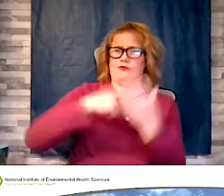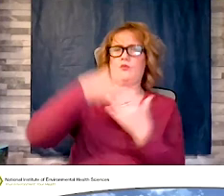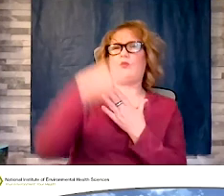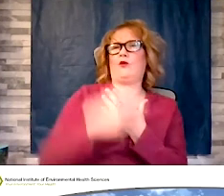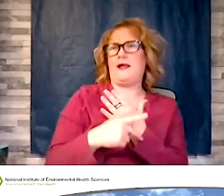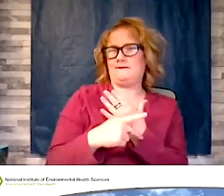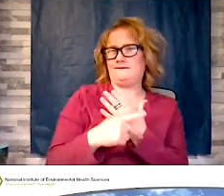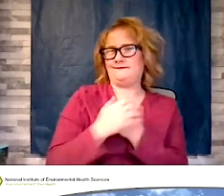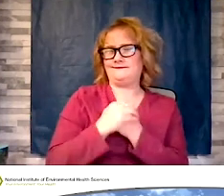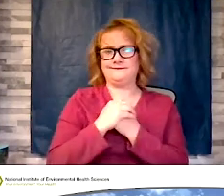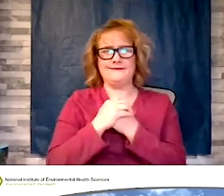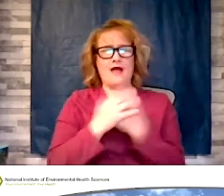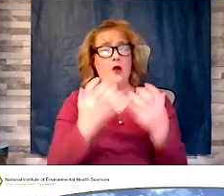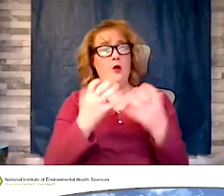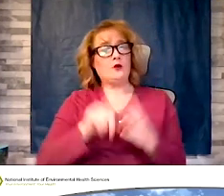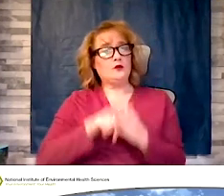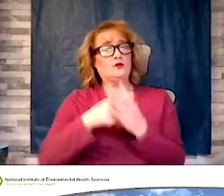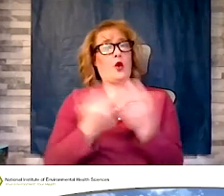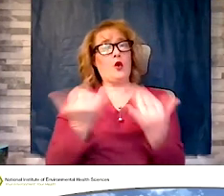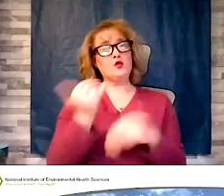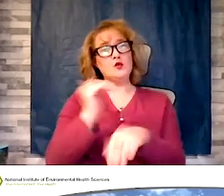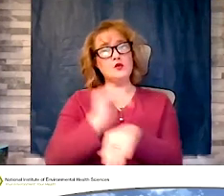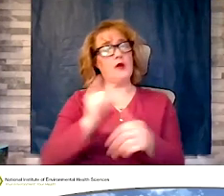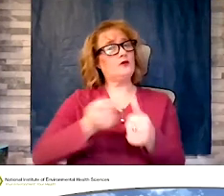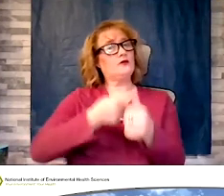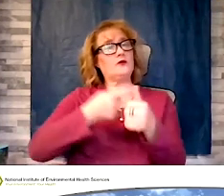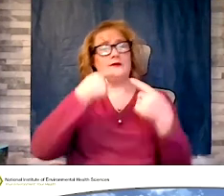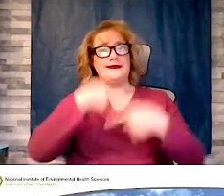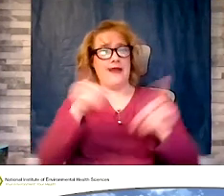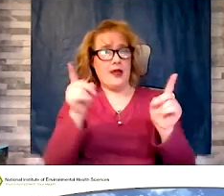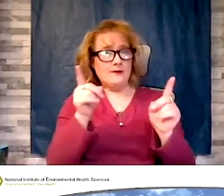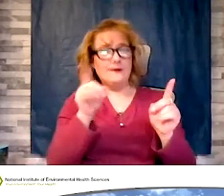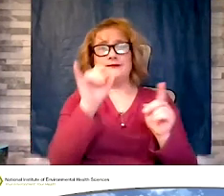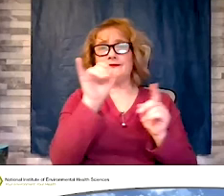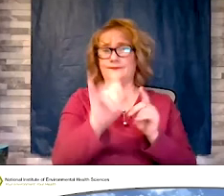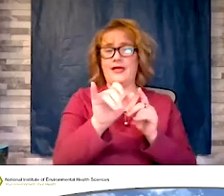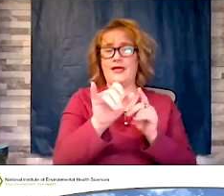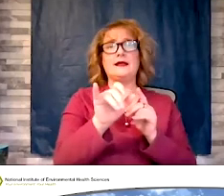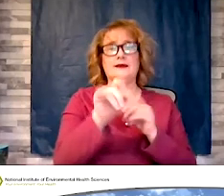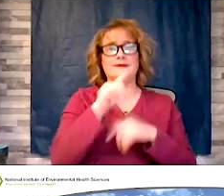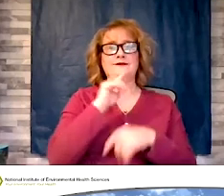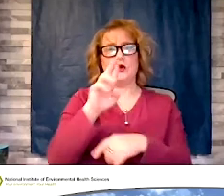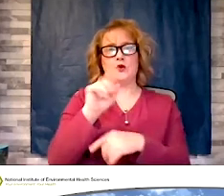want to begin tonight by announcing that it is RADON action month. Action implies